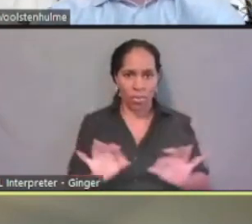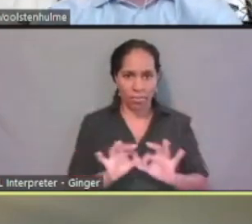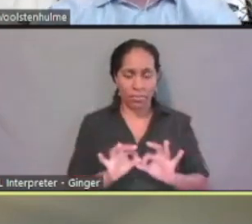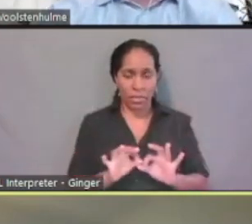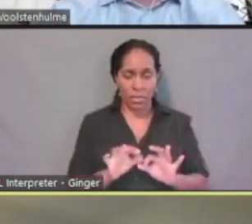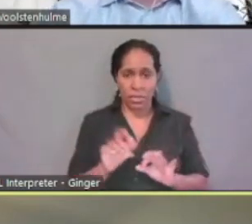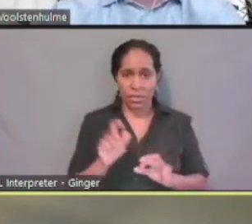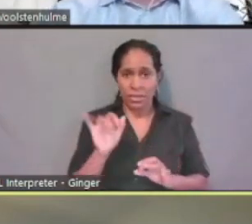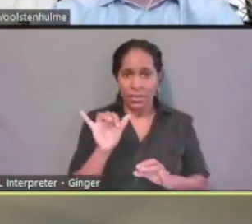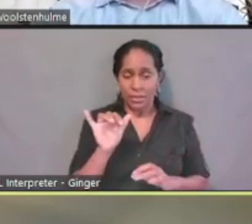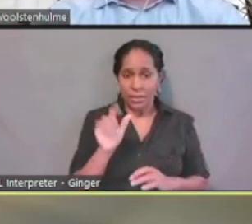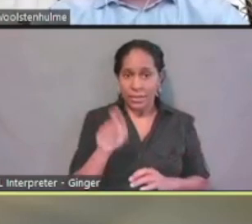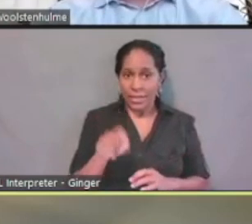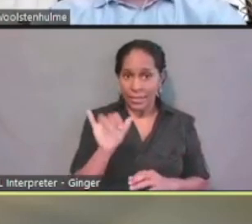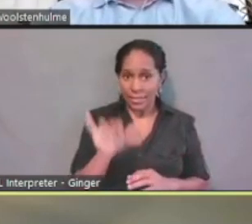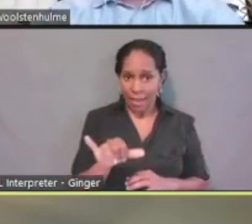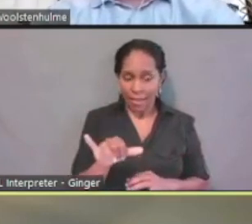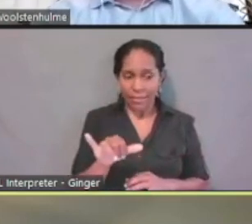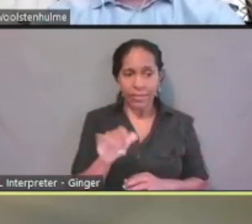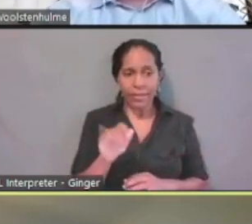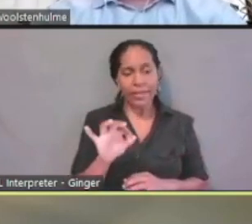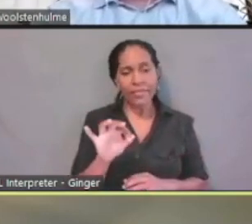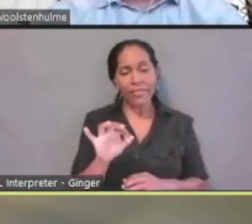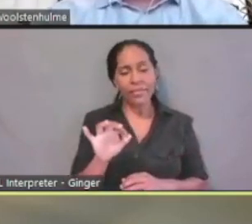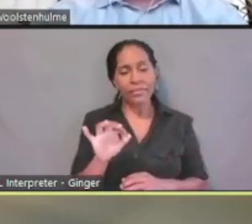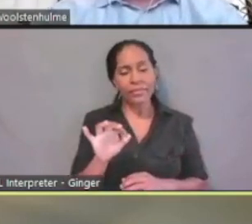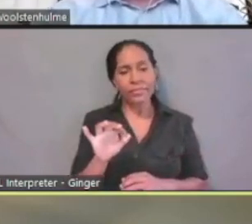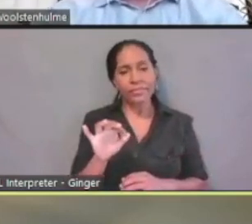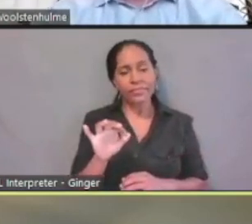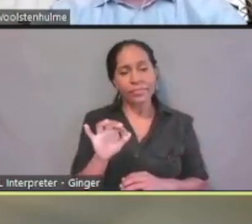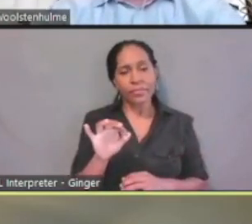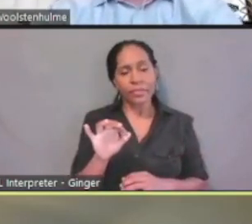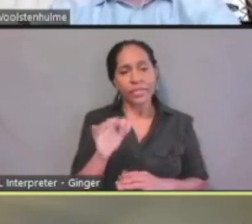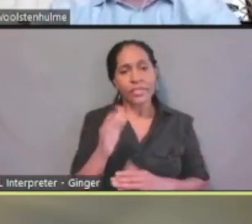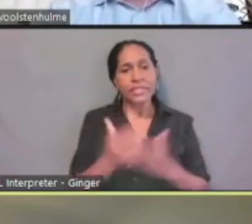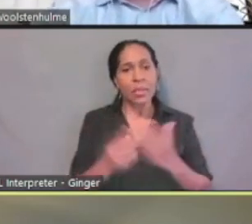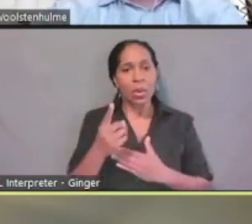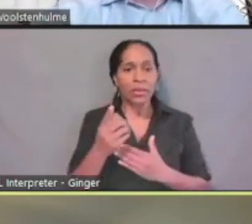would like you to act on their behalf and submit the application on their behalf.